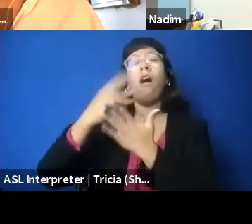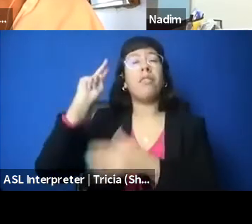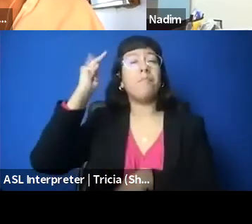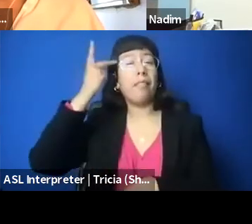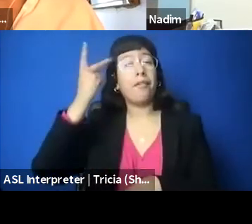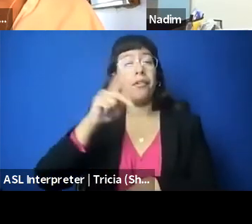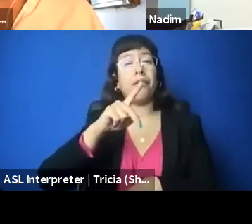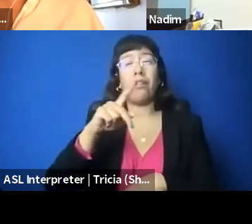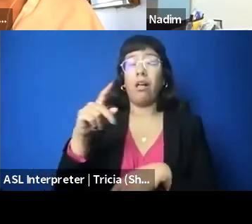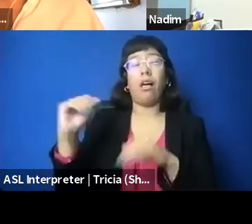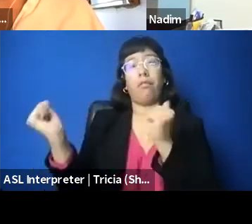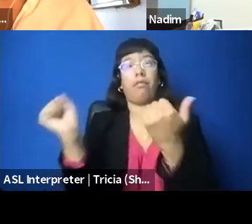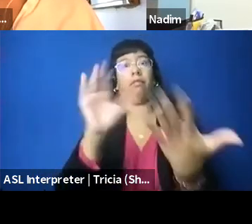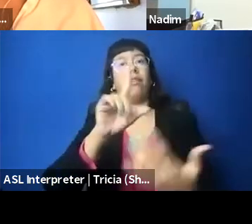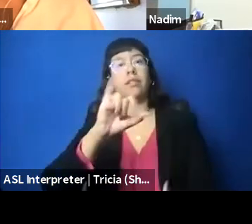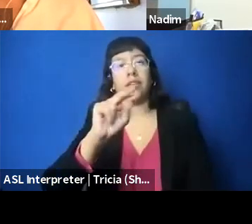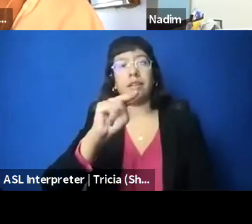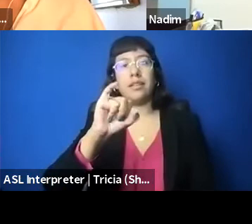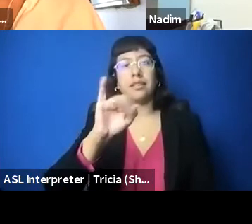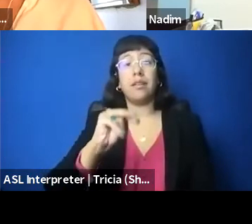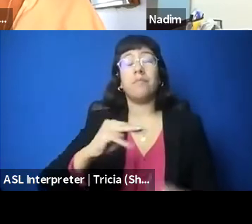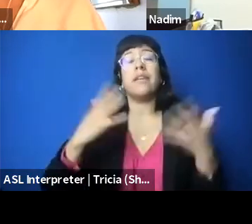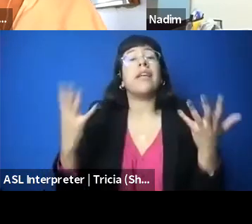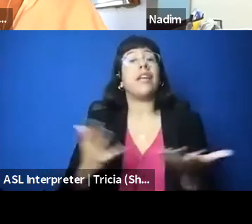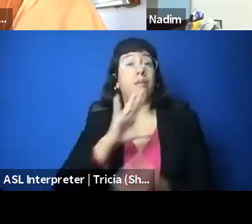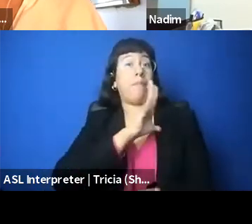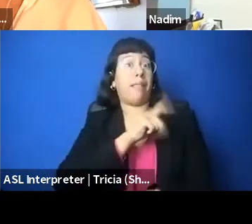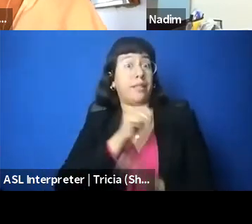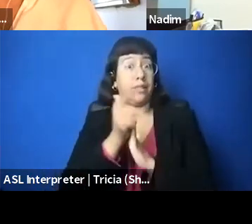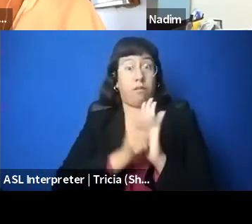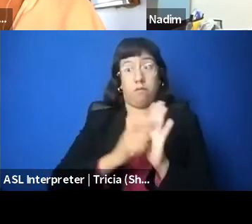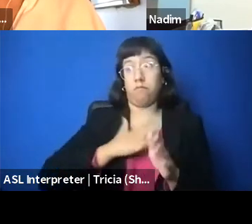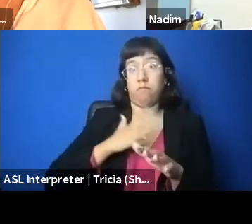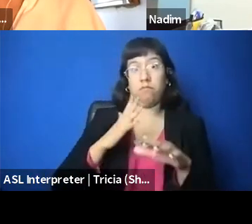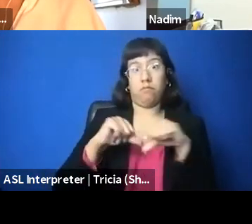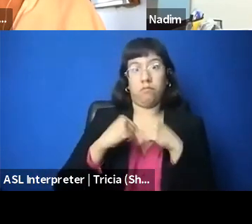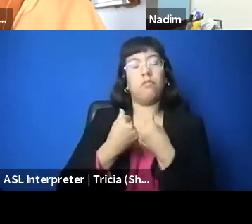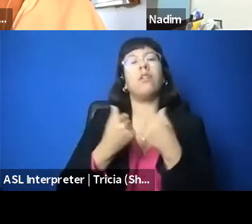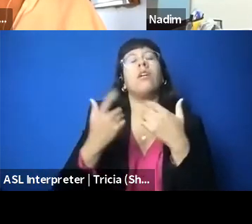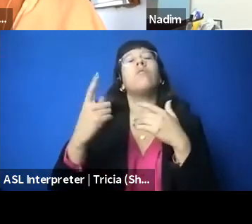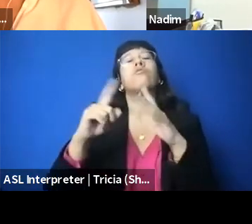at Palestine Legal over the past few years, you know, we started in 2013, is that the movement